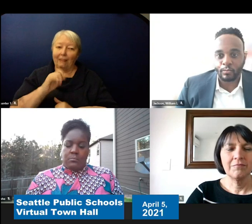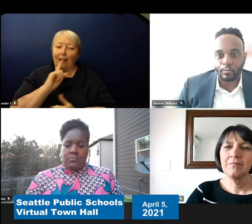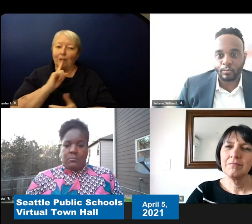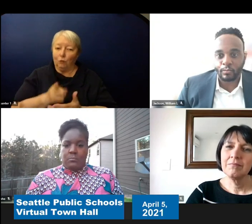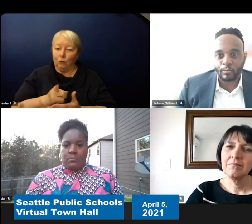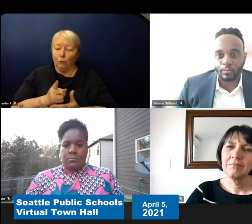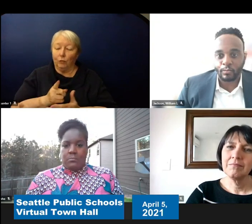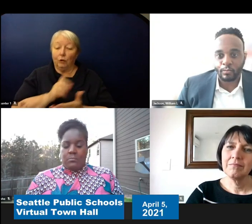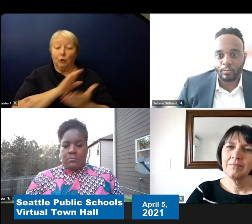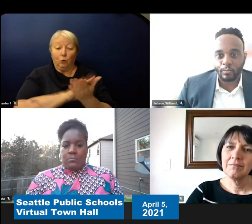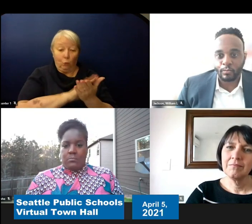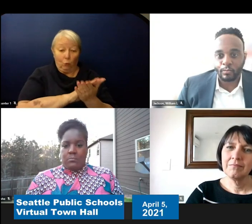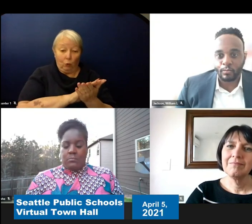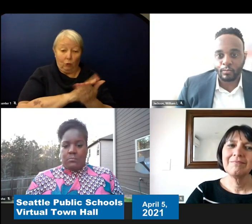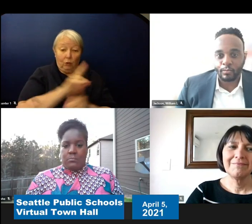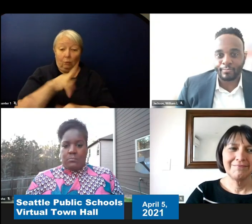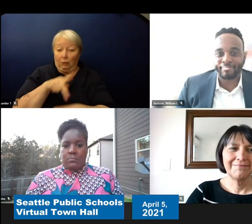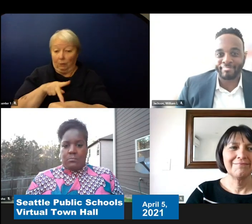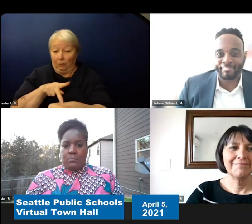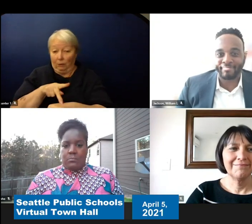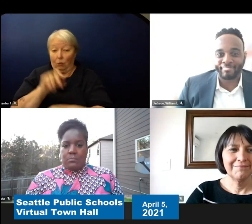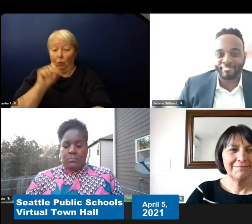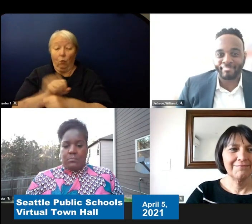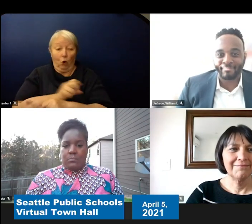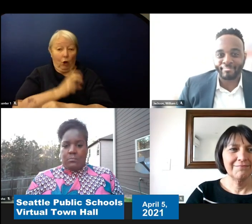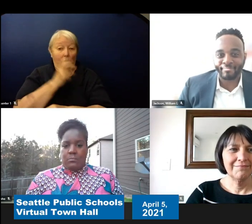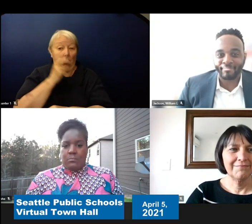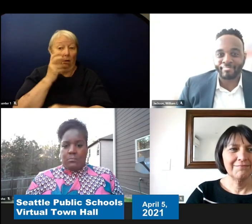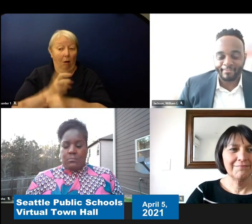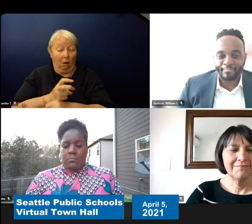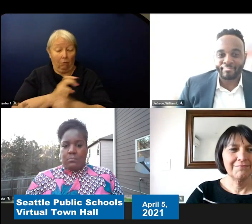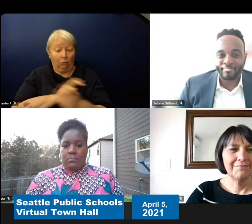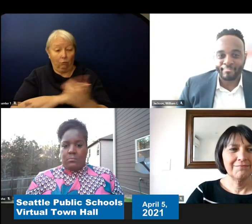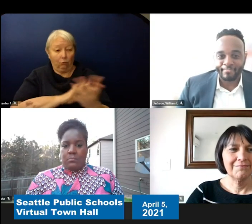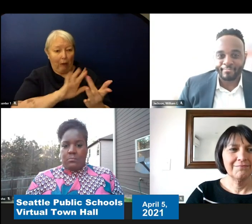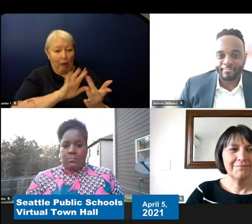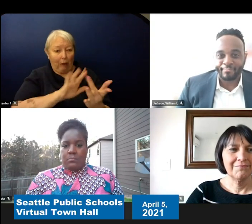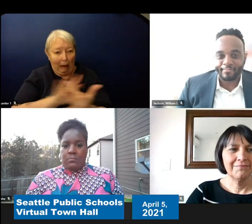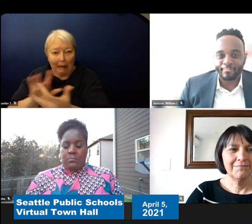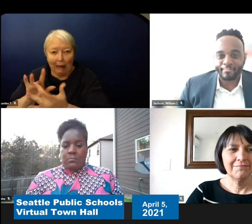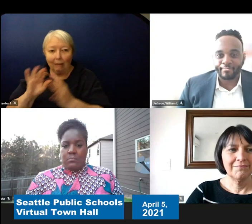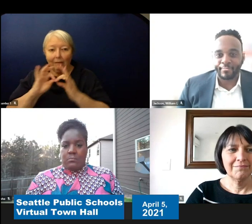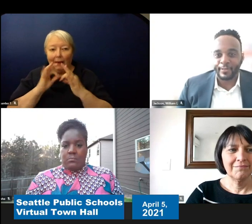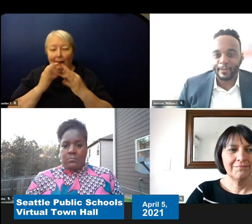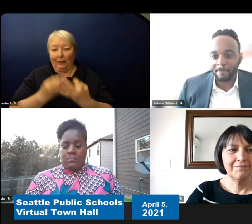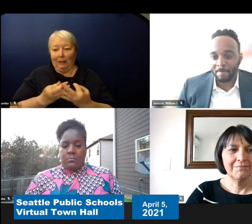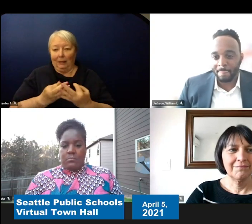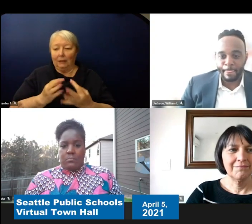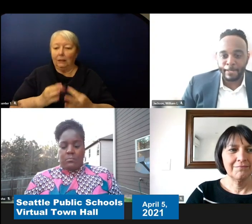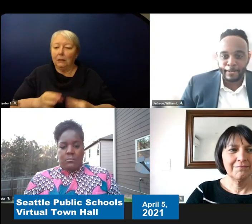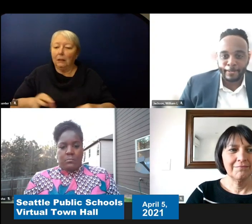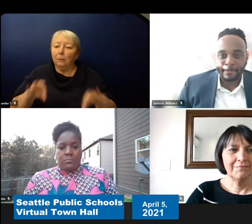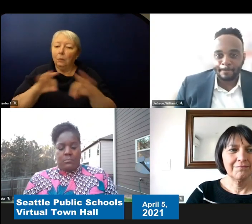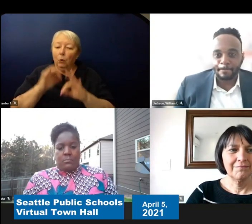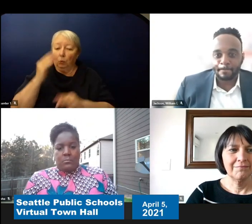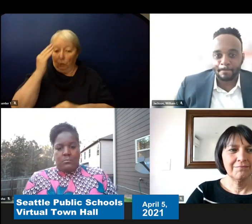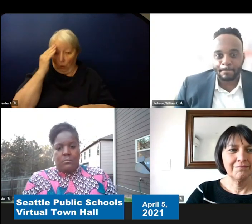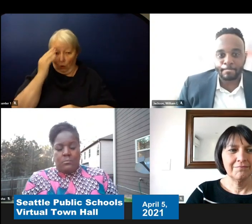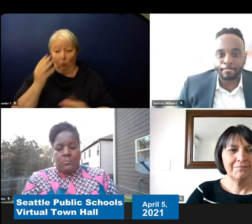hard to make sure that they do some outreach to families. It's important that they know. If you are interested in in-person please